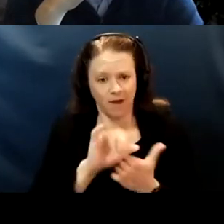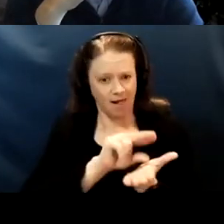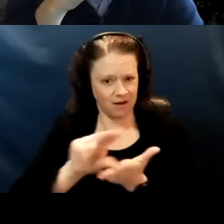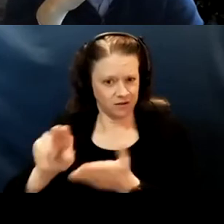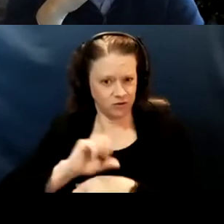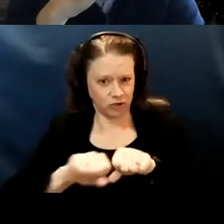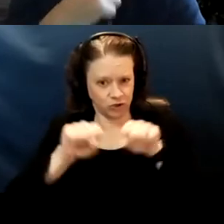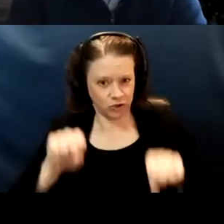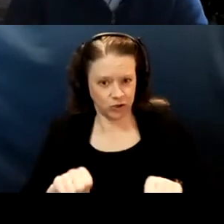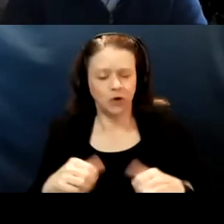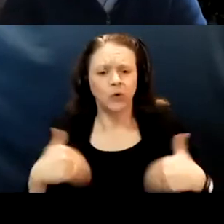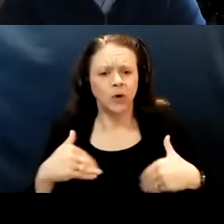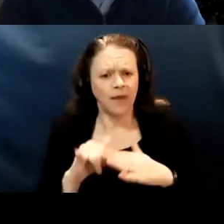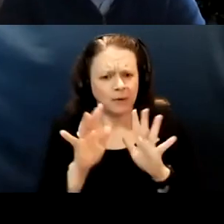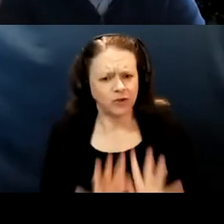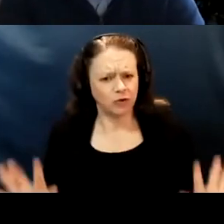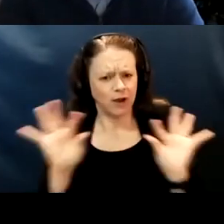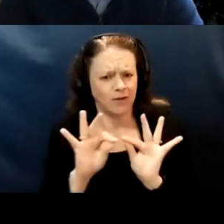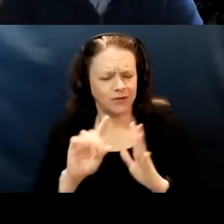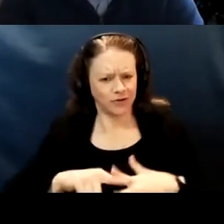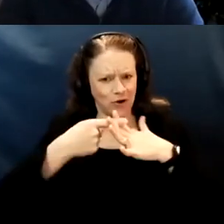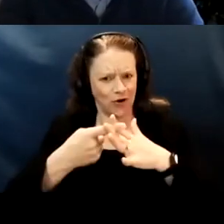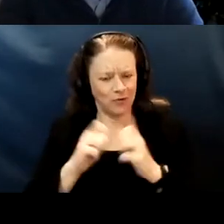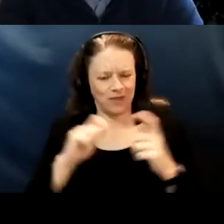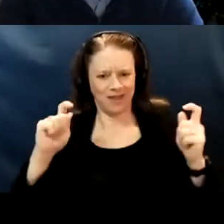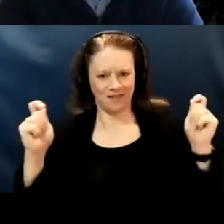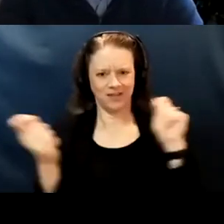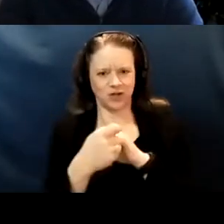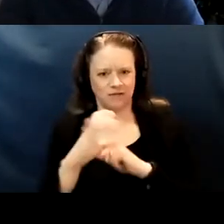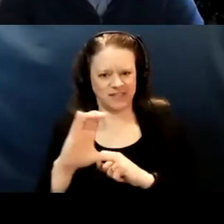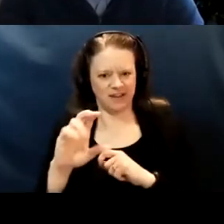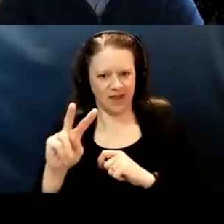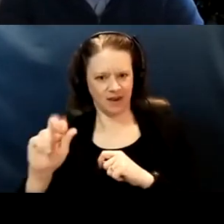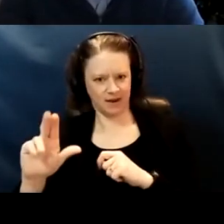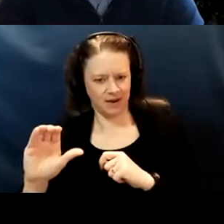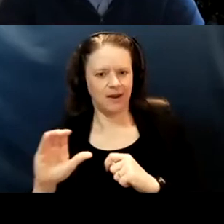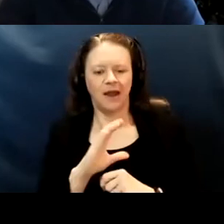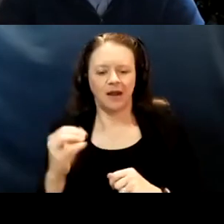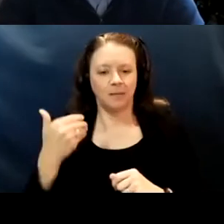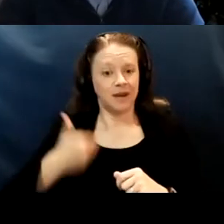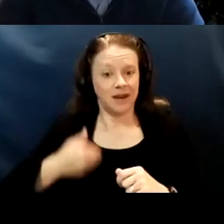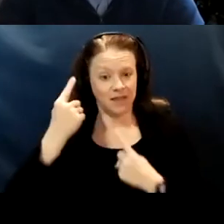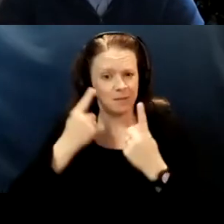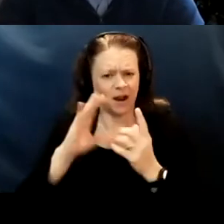of critical start in the evolution of CVAC. And me thinking about how to best partner with you all